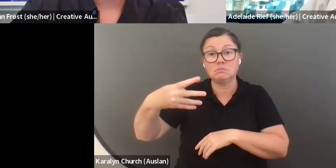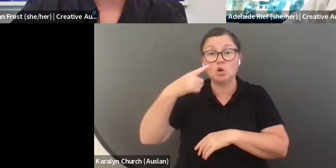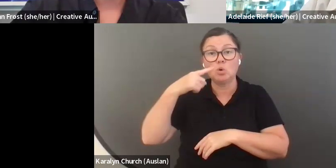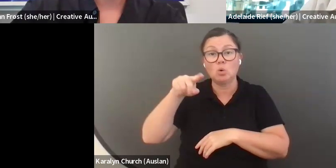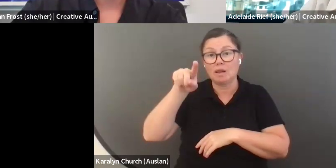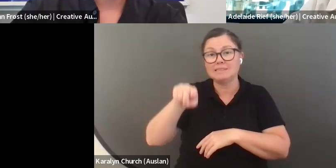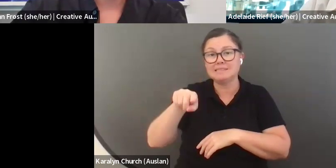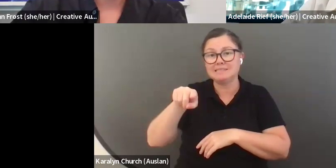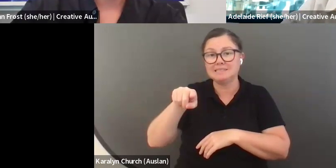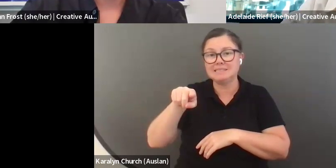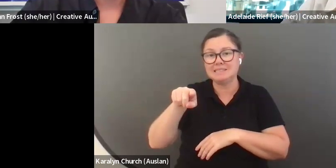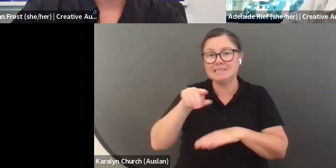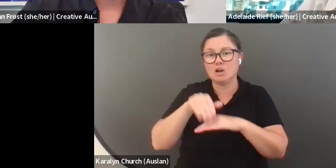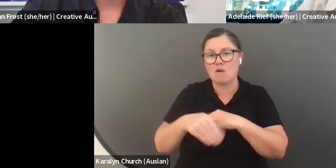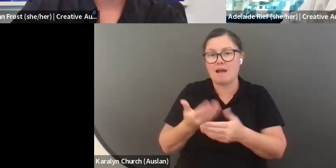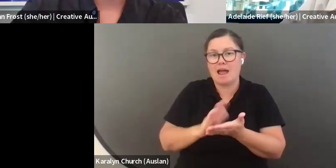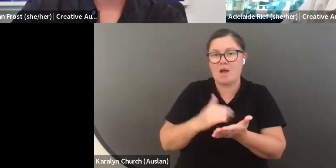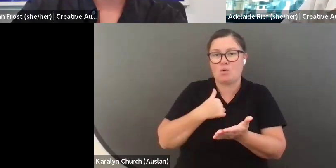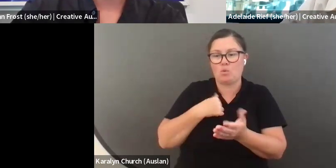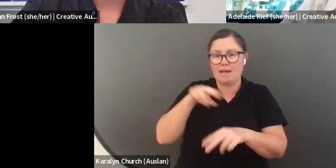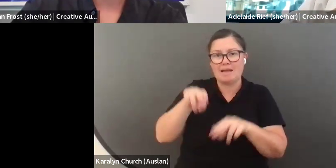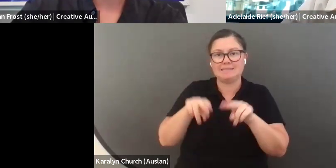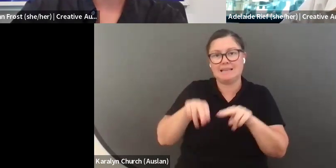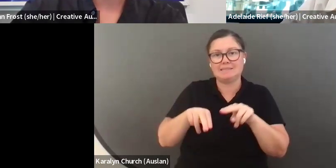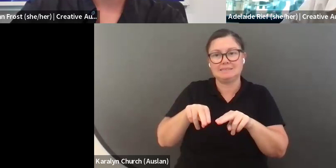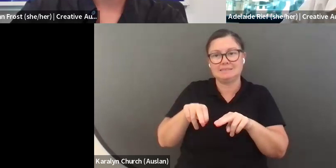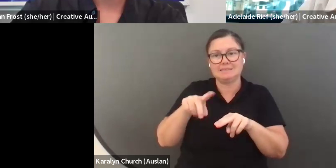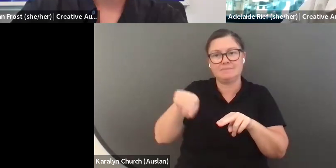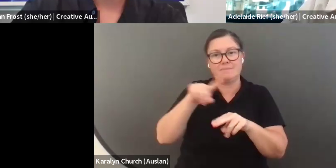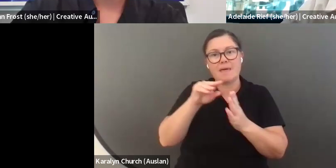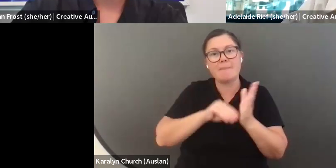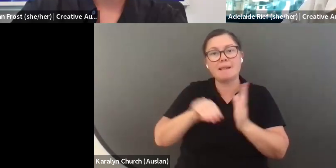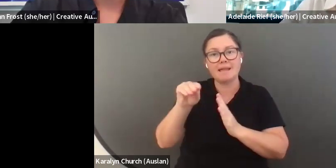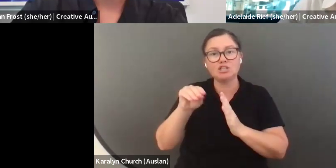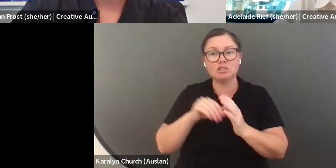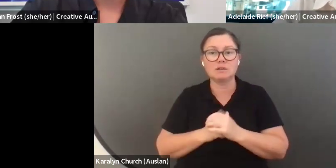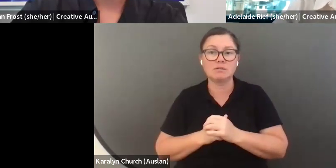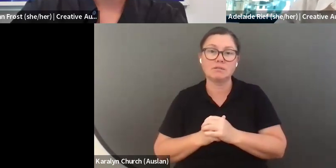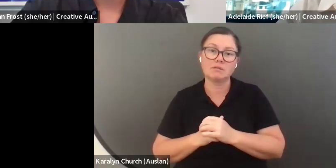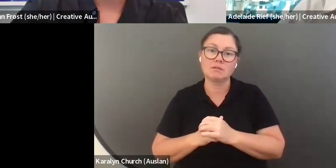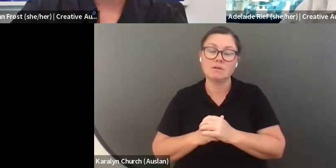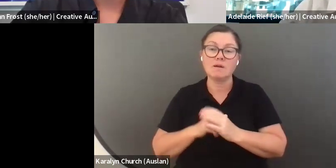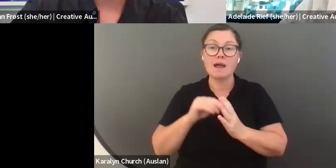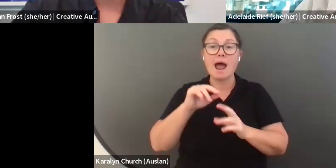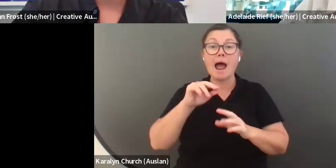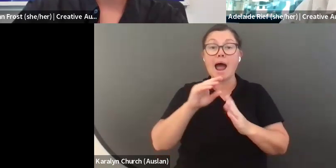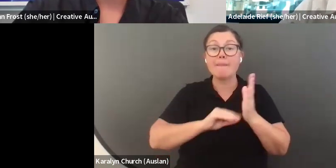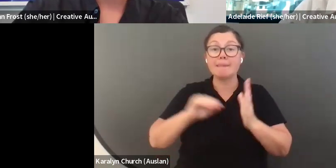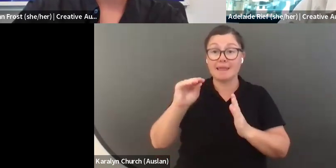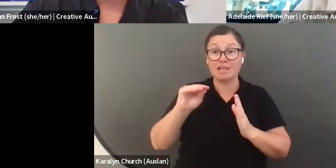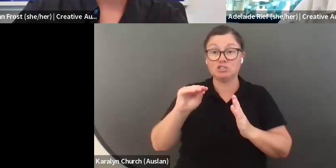will come up and you will be able to see a bit more about how we assess applications. Applications for this program will be reviewed